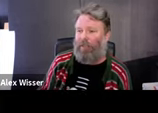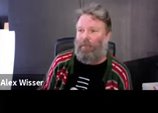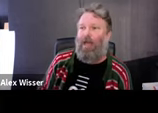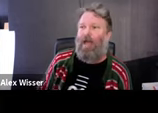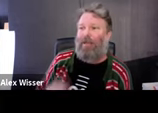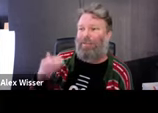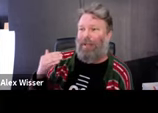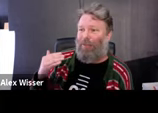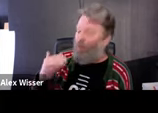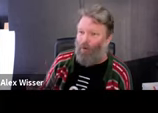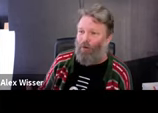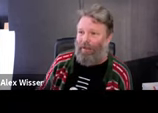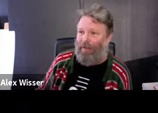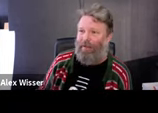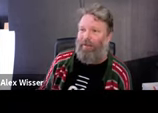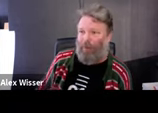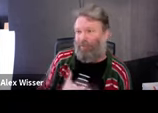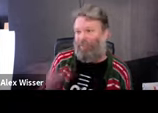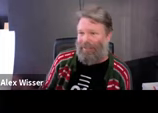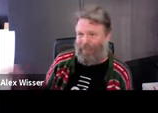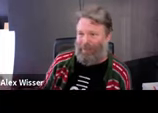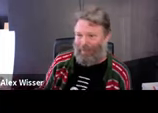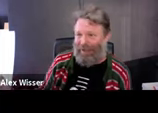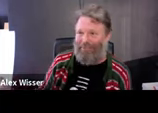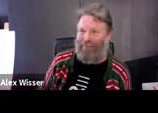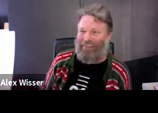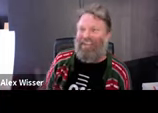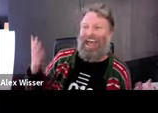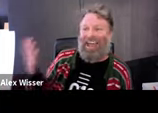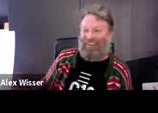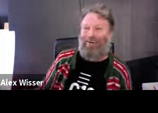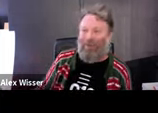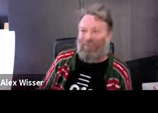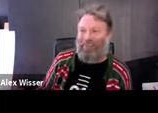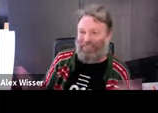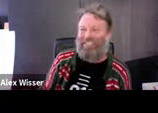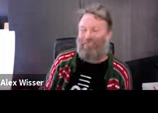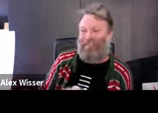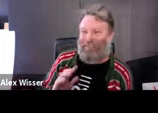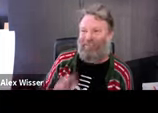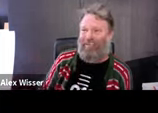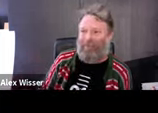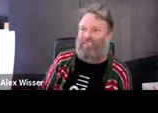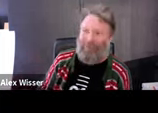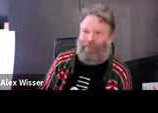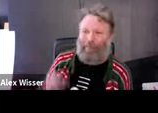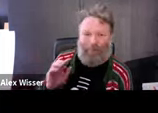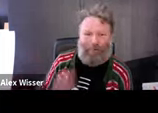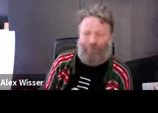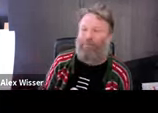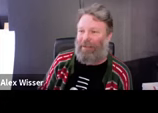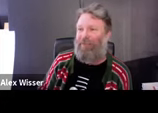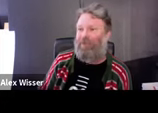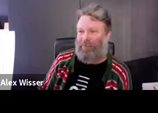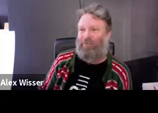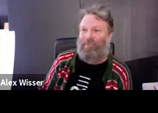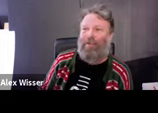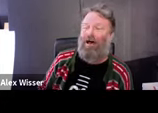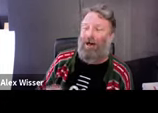called The Artist, The Farmer and The Scientist Walk Into A Bar. The